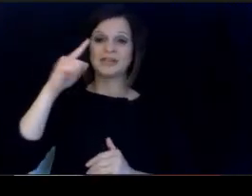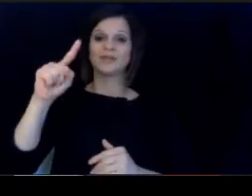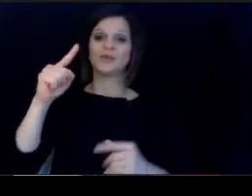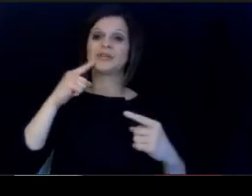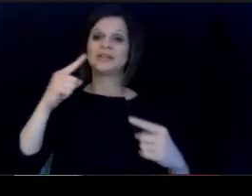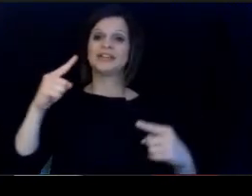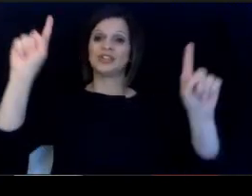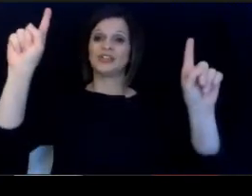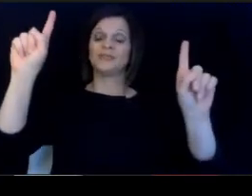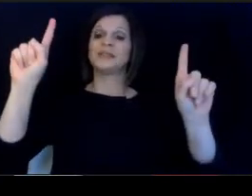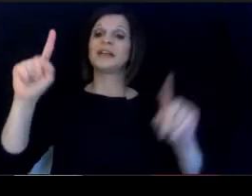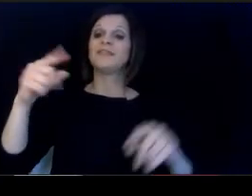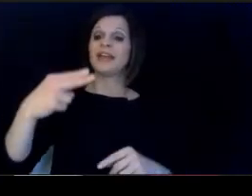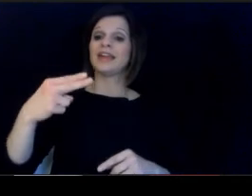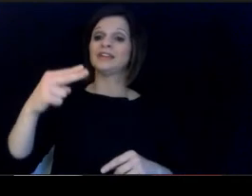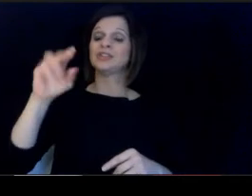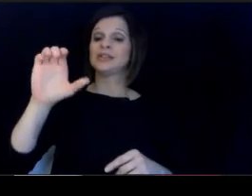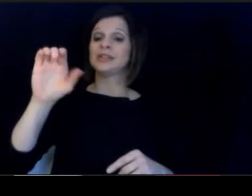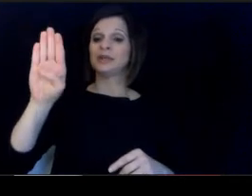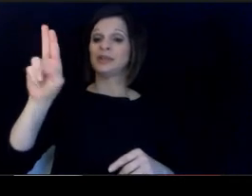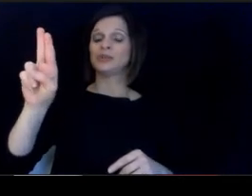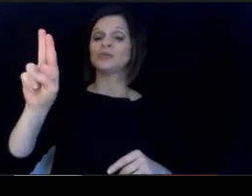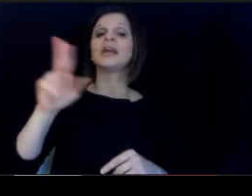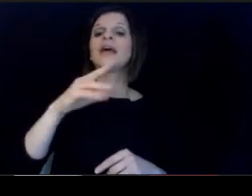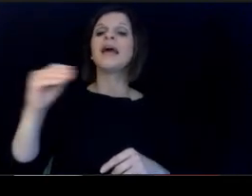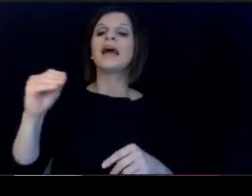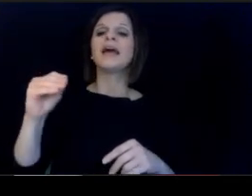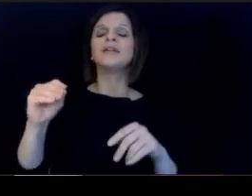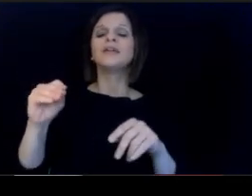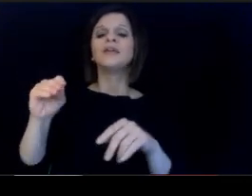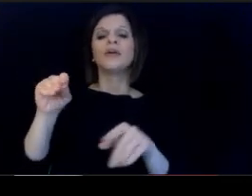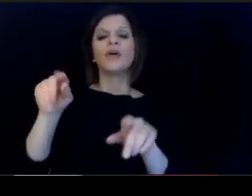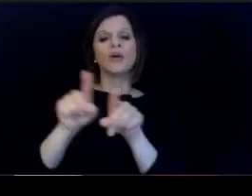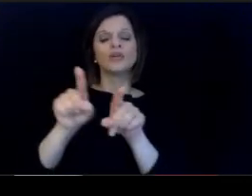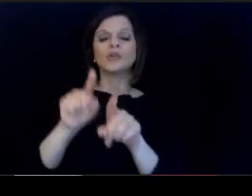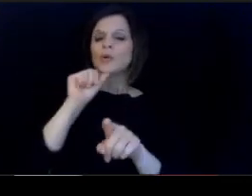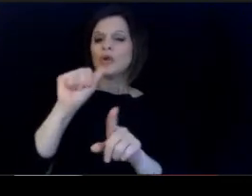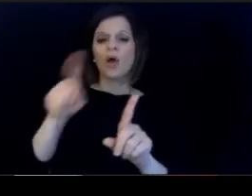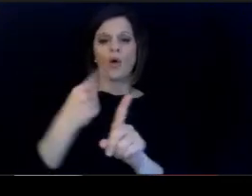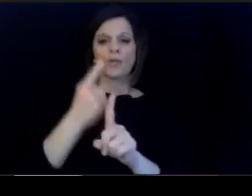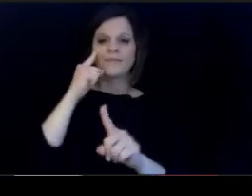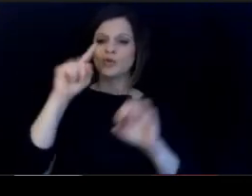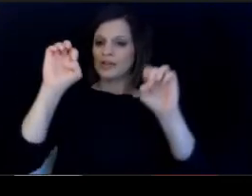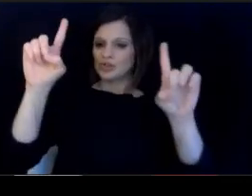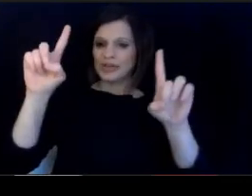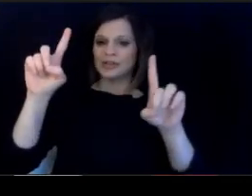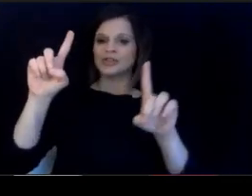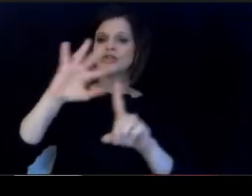the HBC use in two hour. not just education culture but.